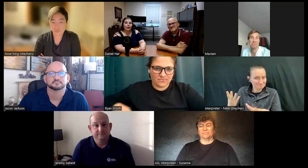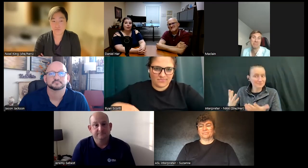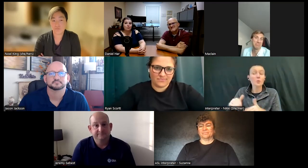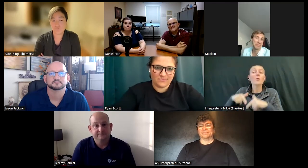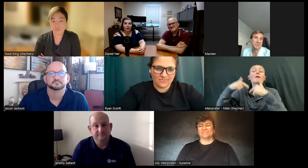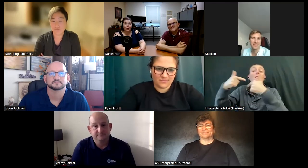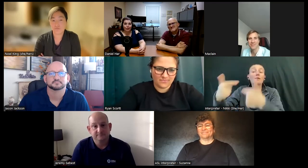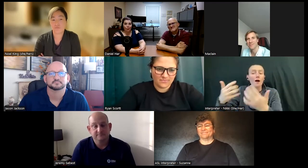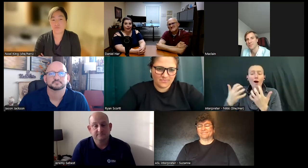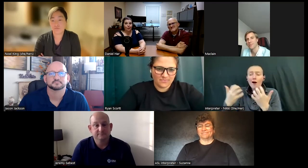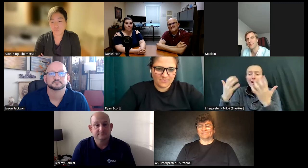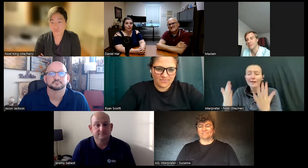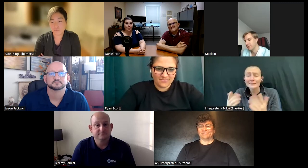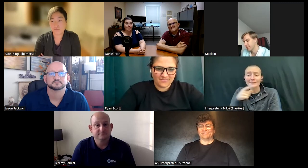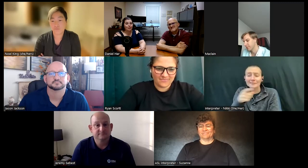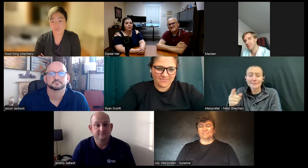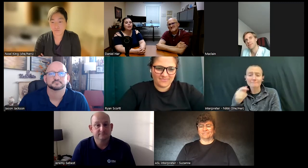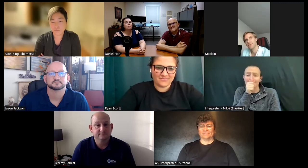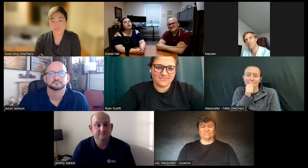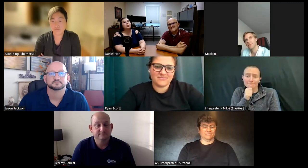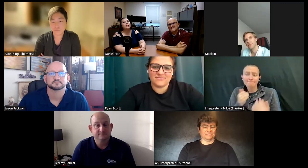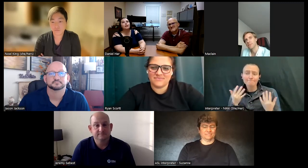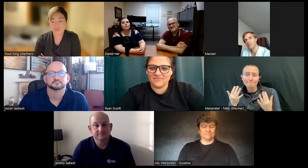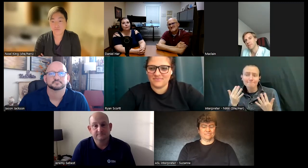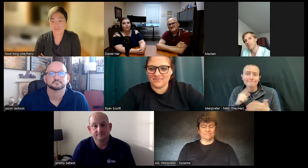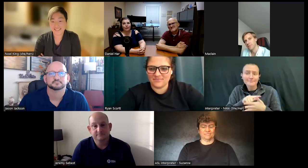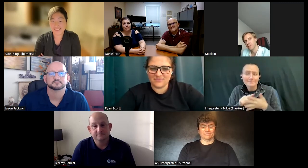you have been patiently waiting with your questions we appreciate you so very